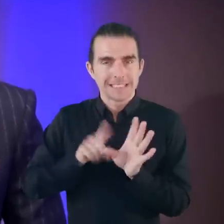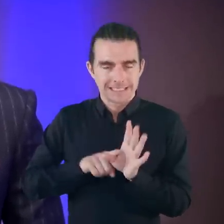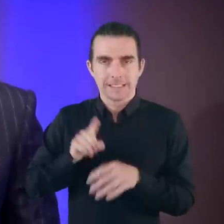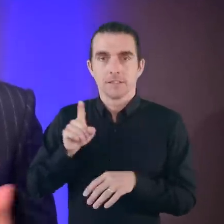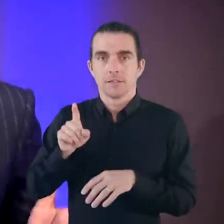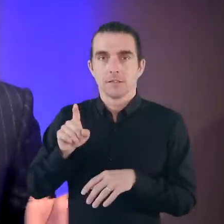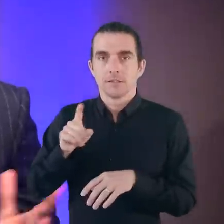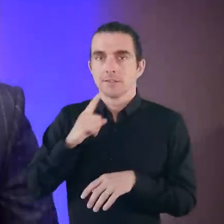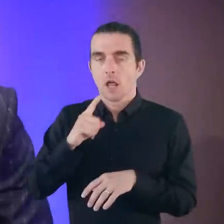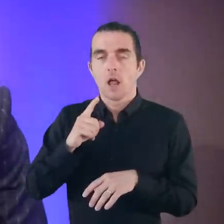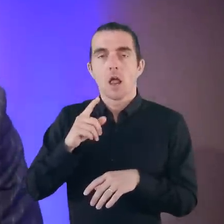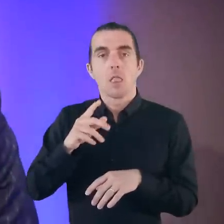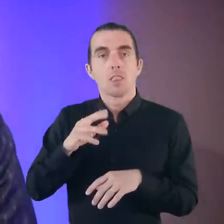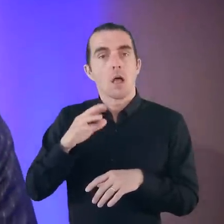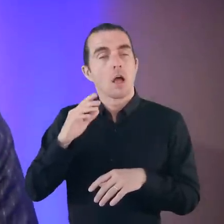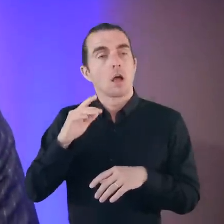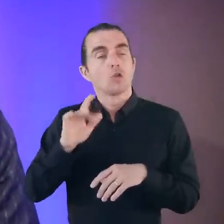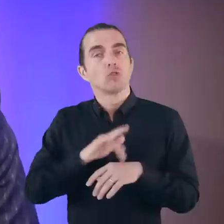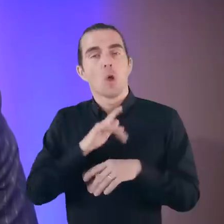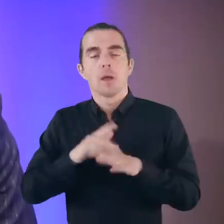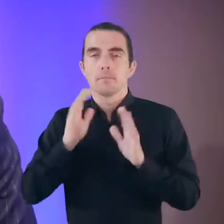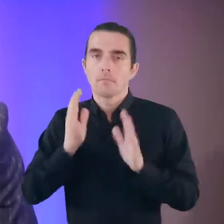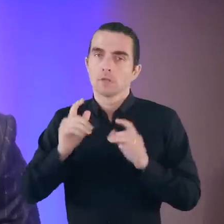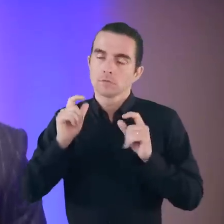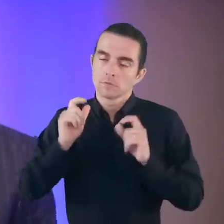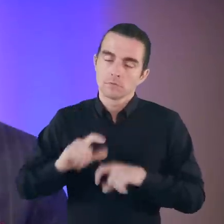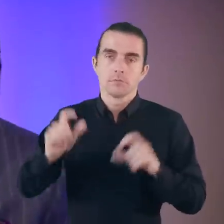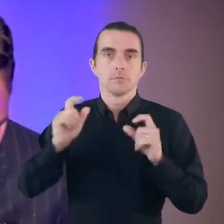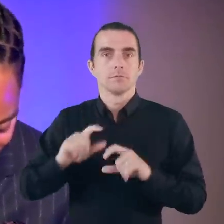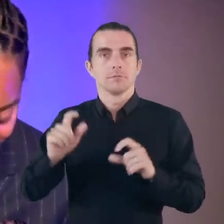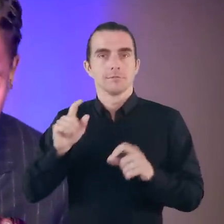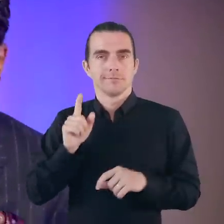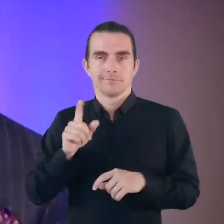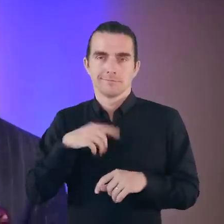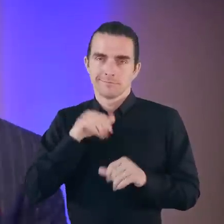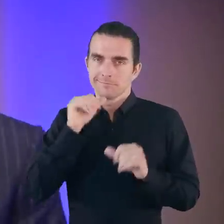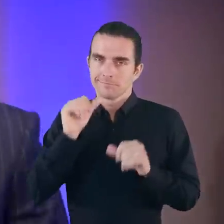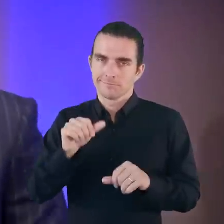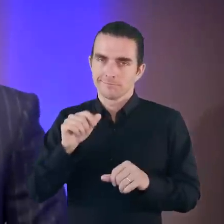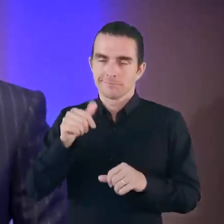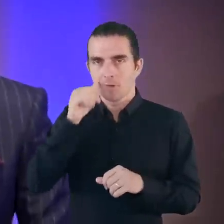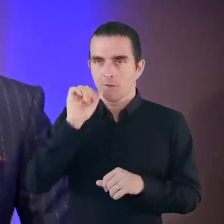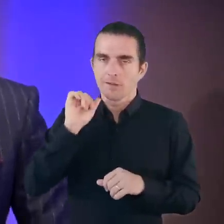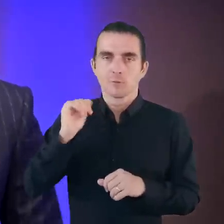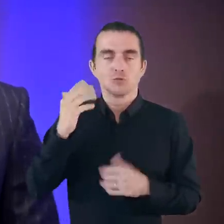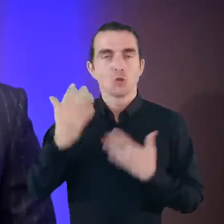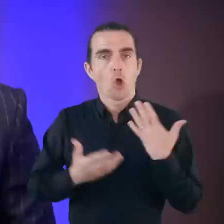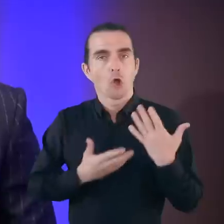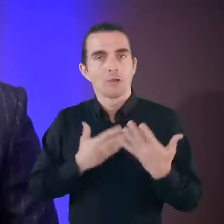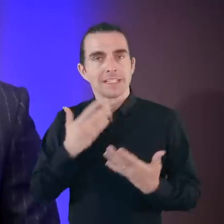And in the song The Show Must Go On Freddie Mercury says, and all of you will know his story.